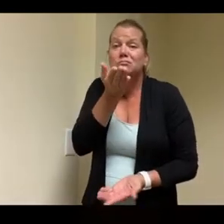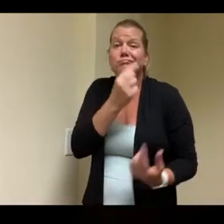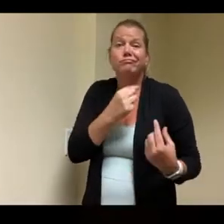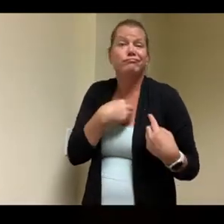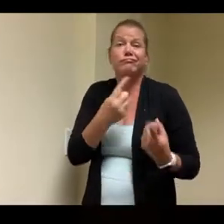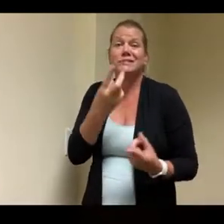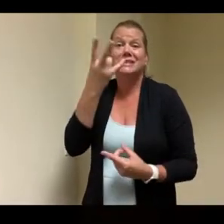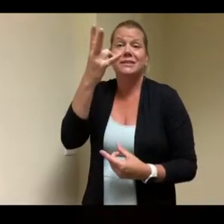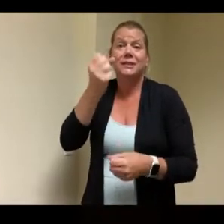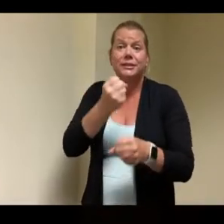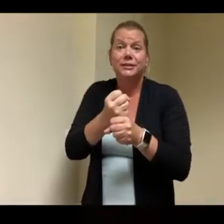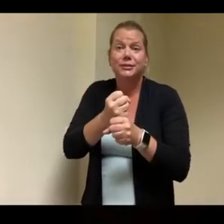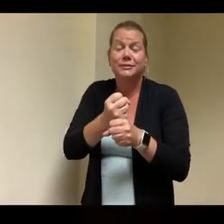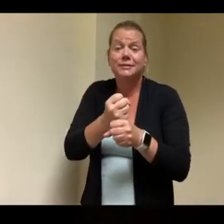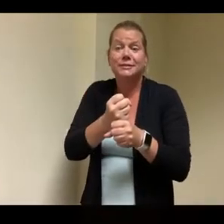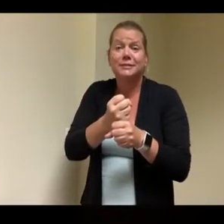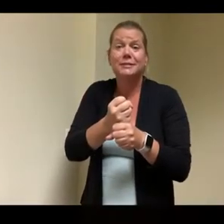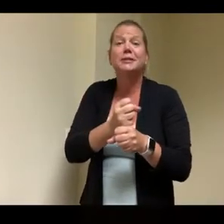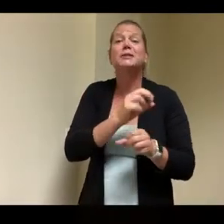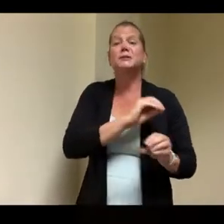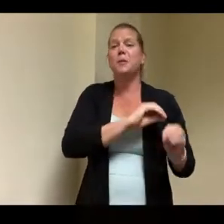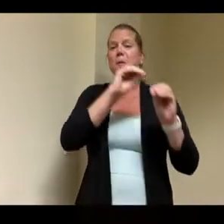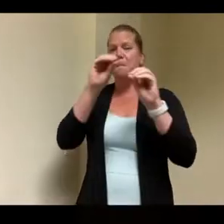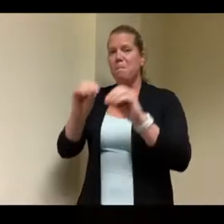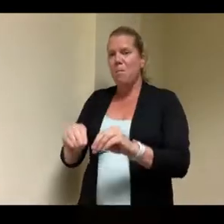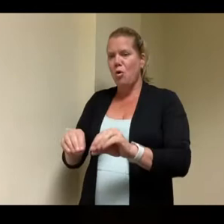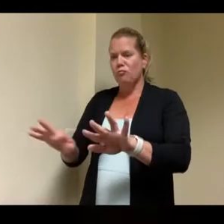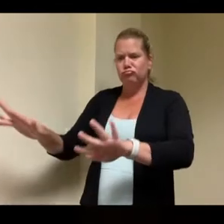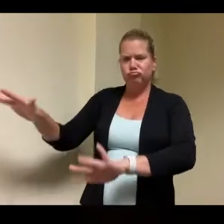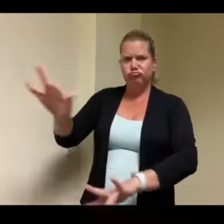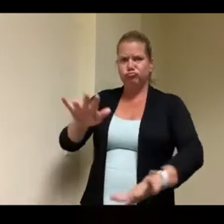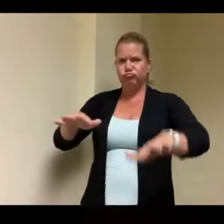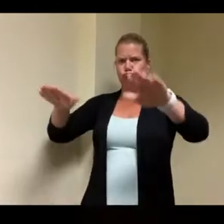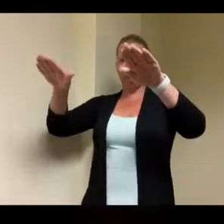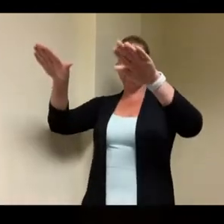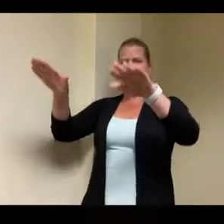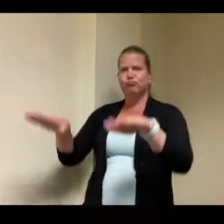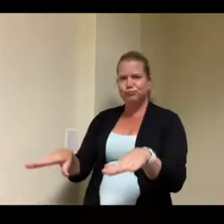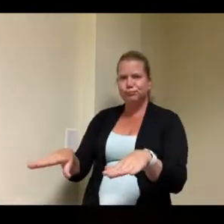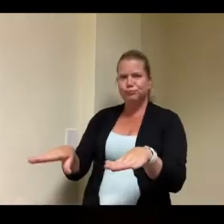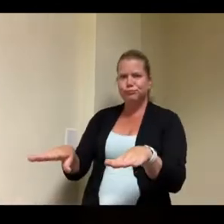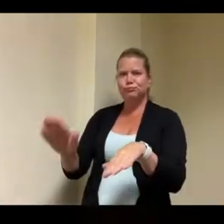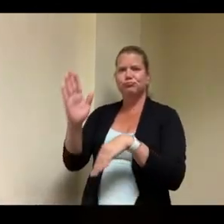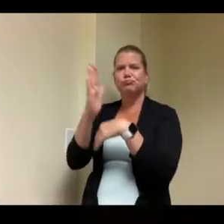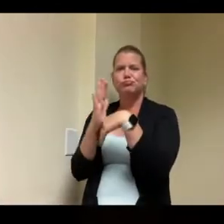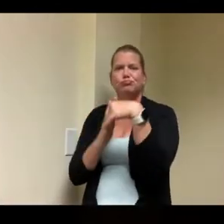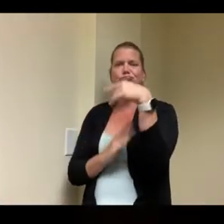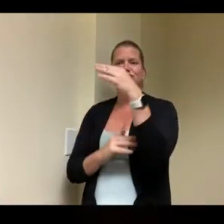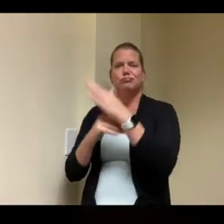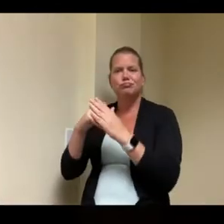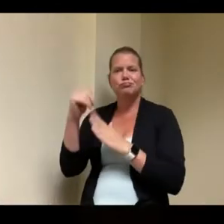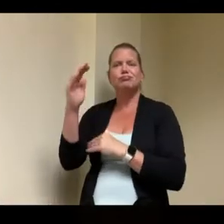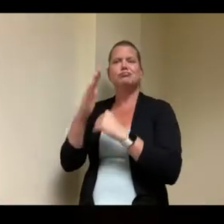get them set get them stabilized get them settled in and some of them may or may not be working